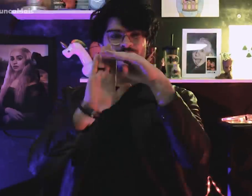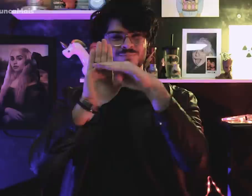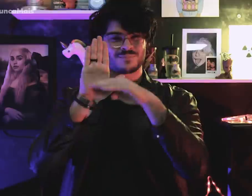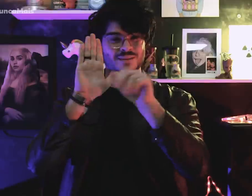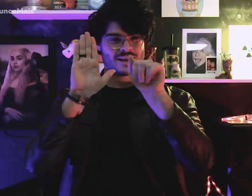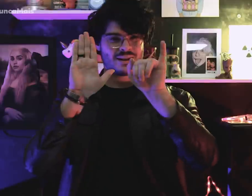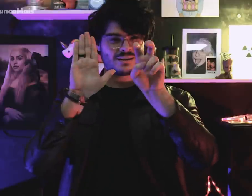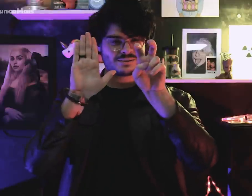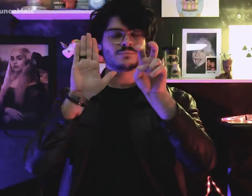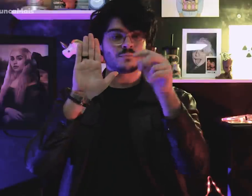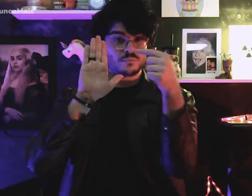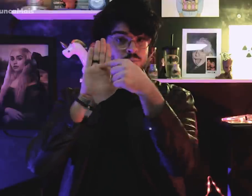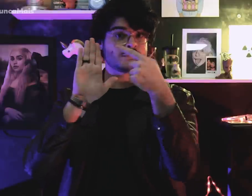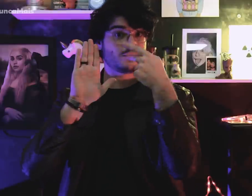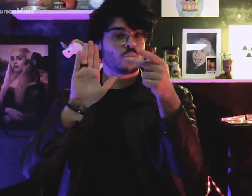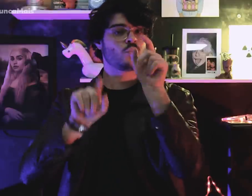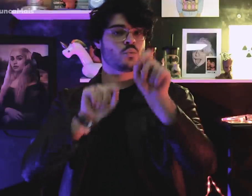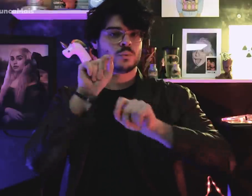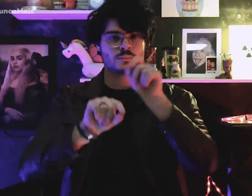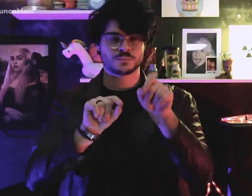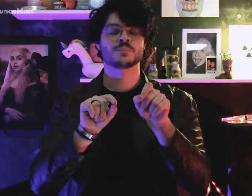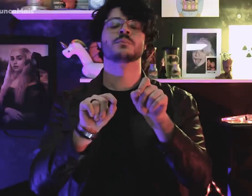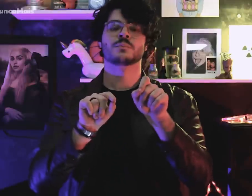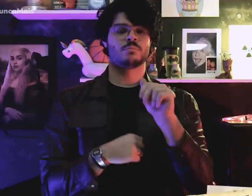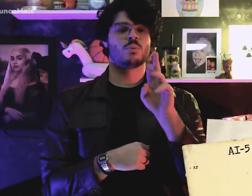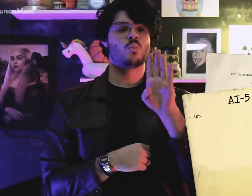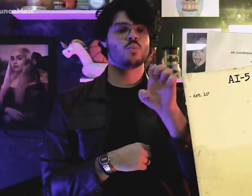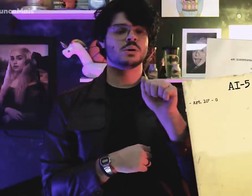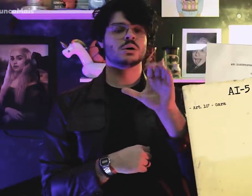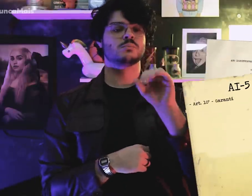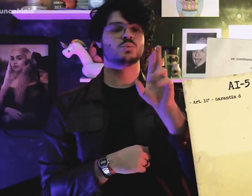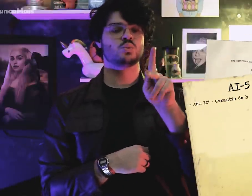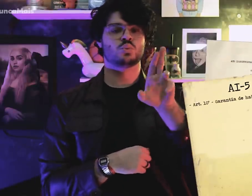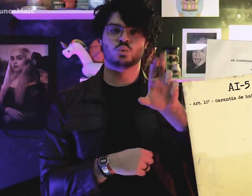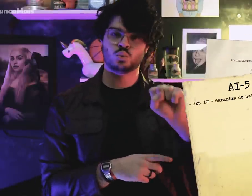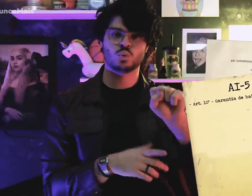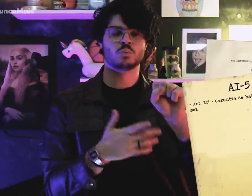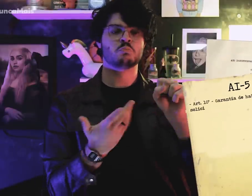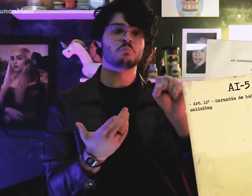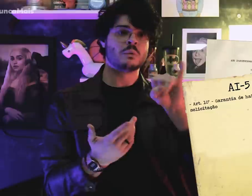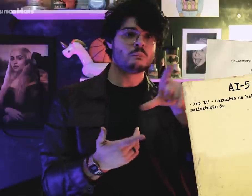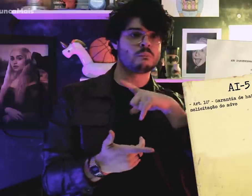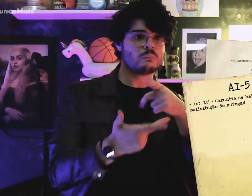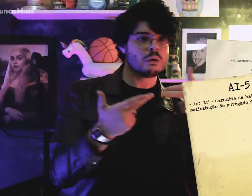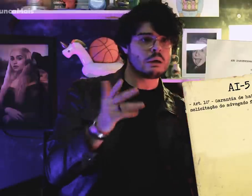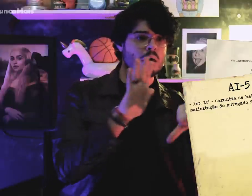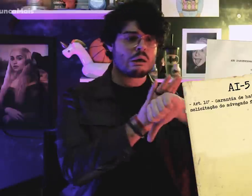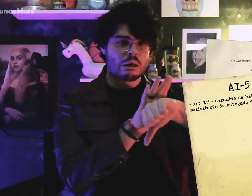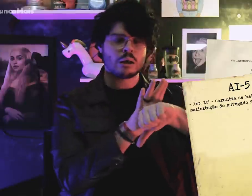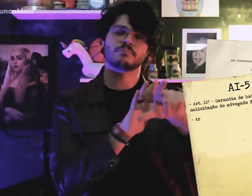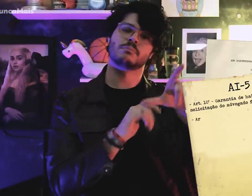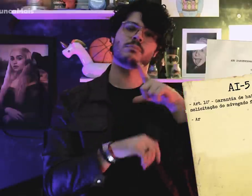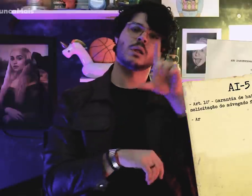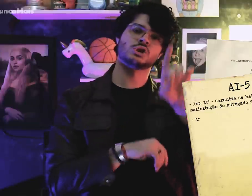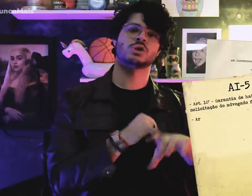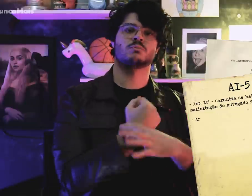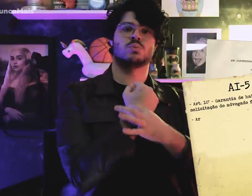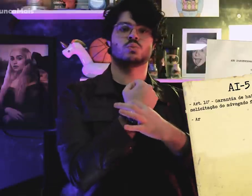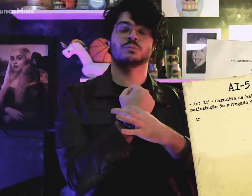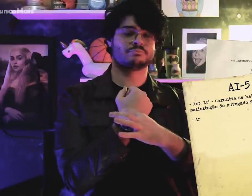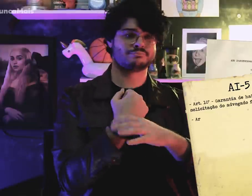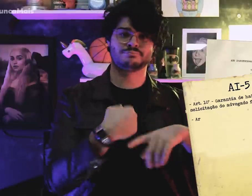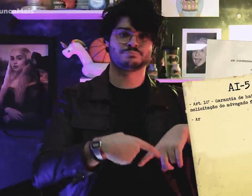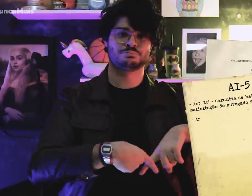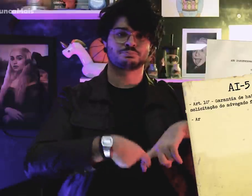Through AI-5, habeas-corpus was suspended.